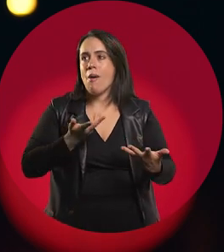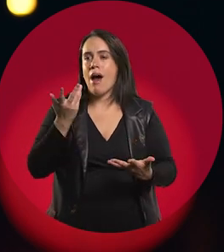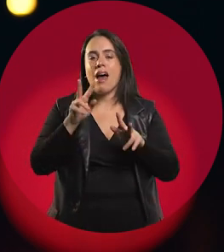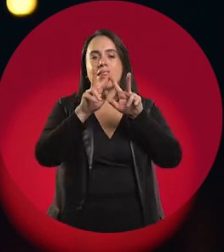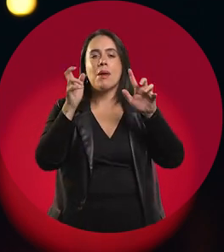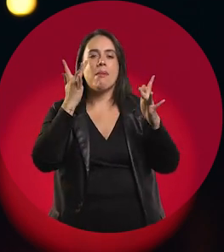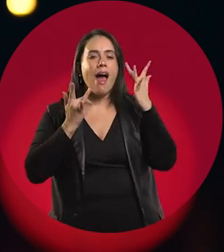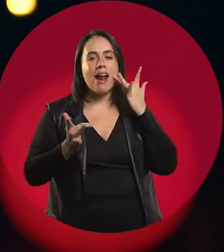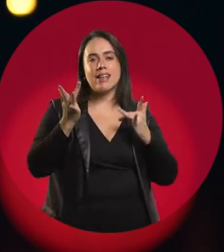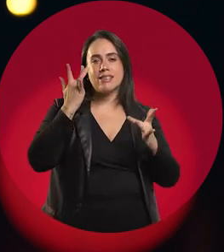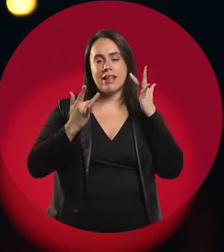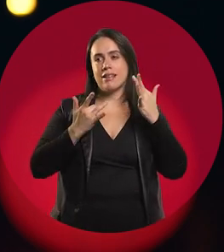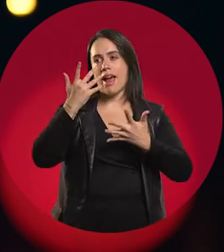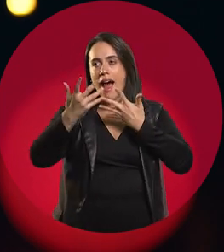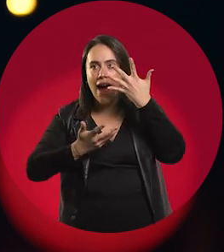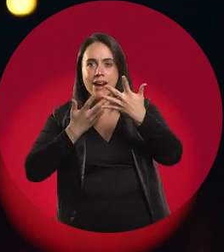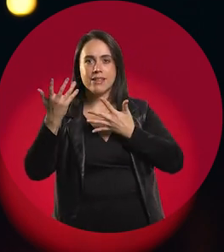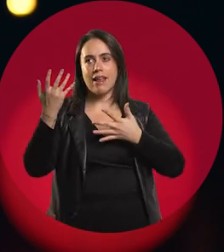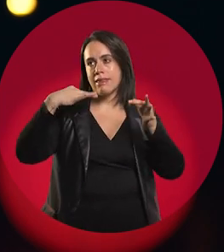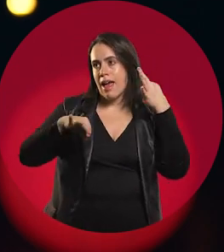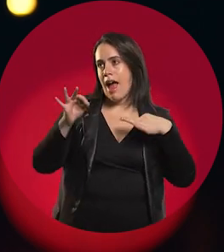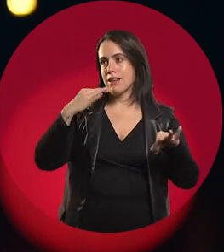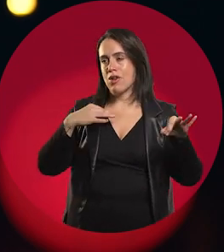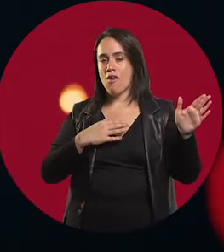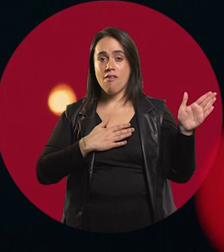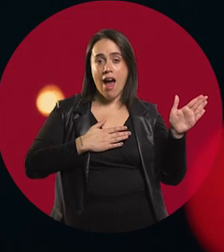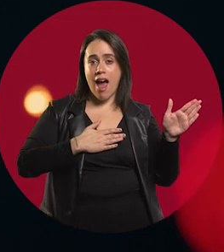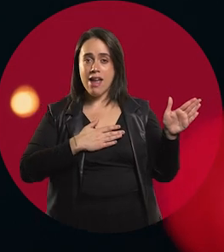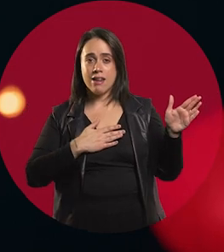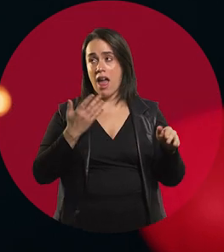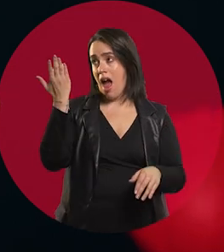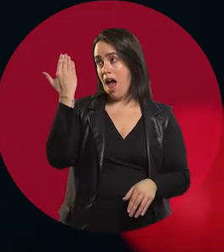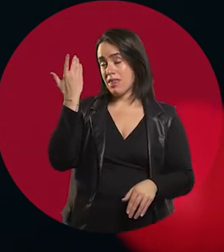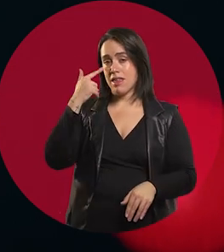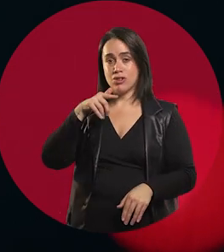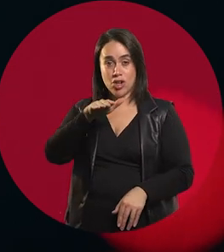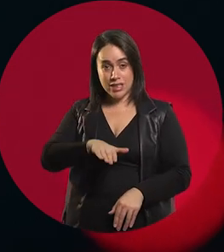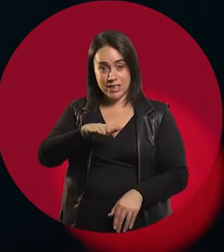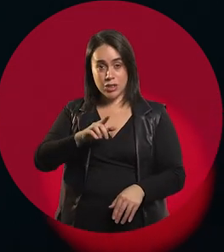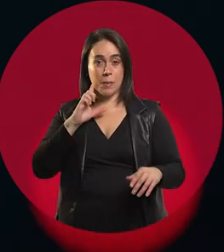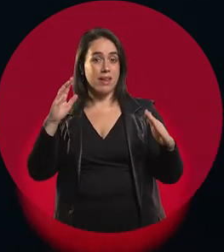singing, theater, dancing. Maybe because of the meetings that were held